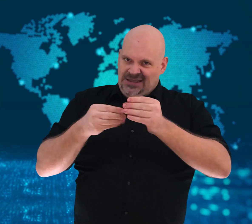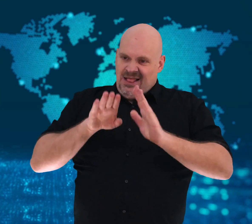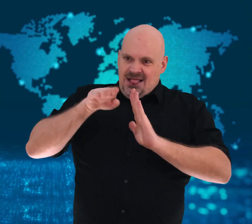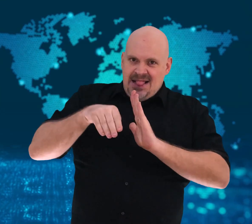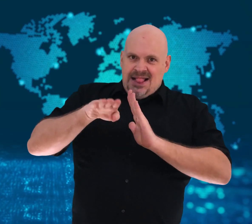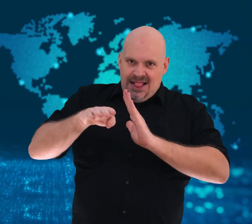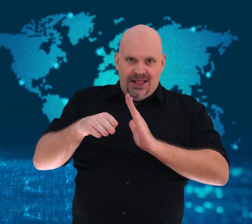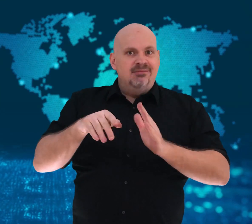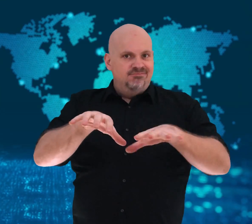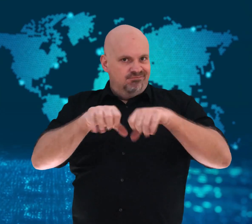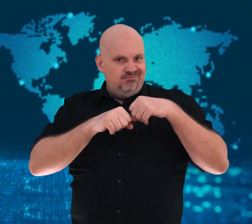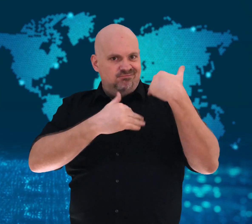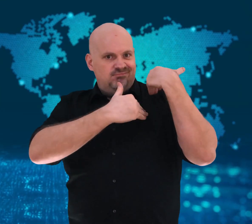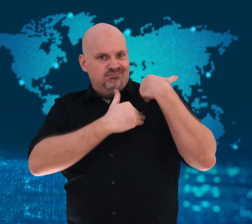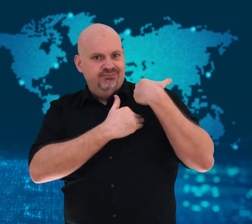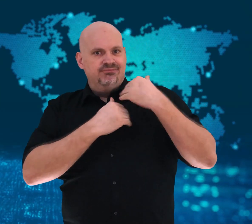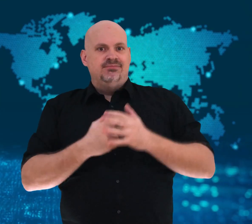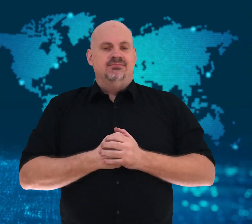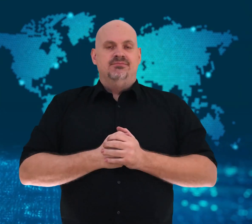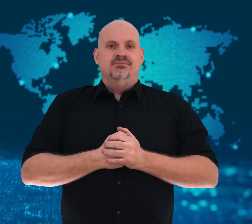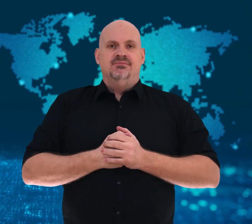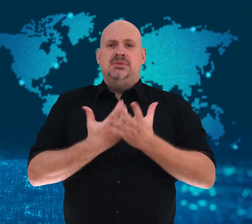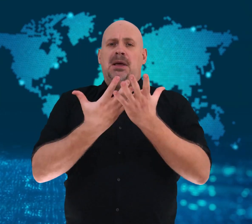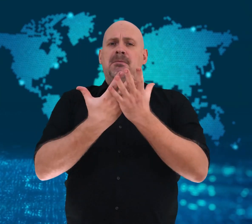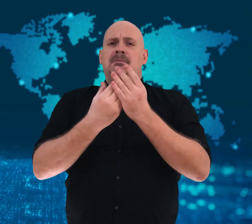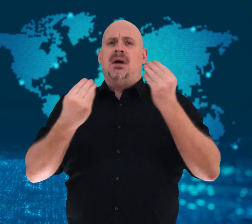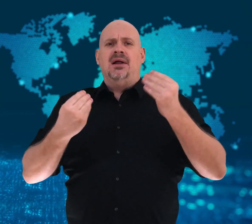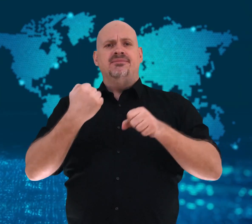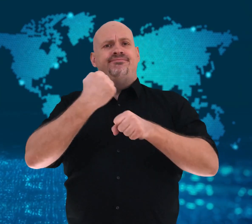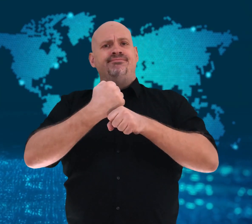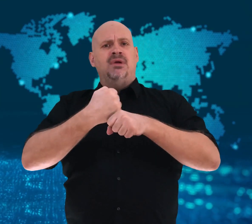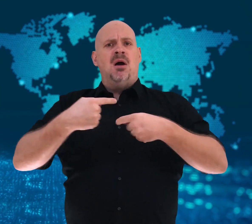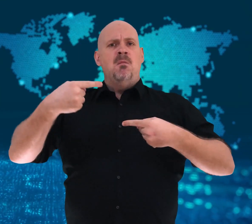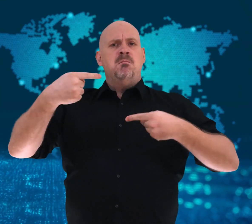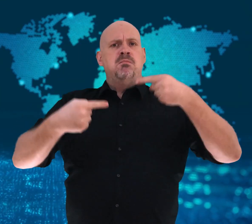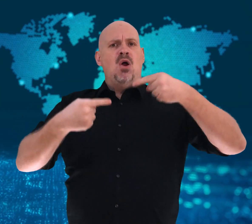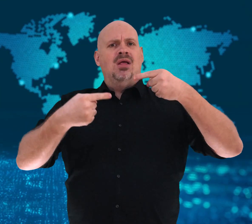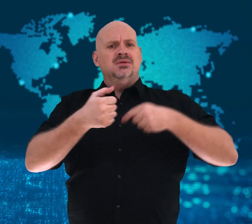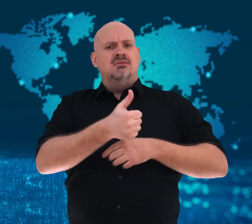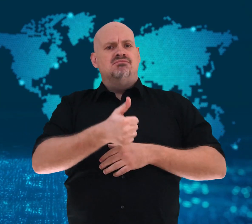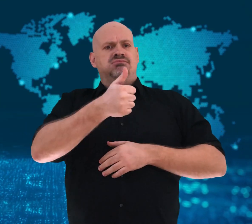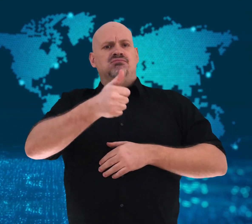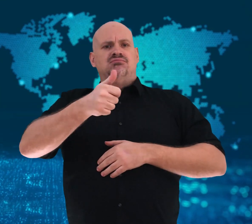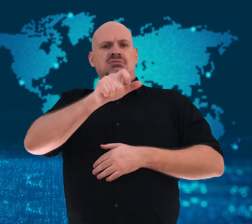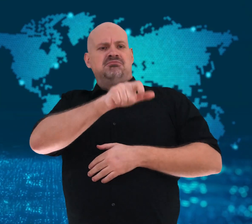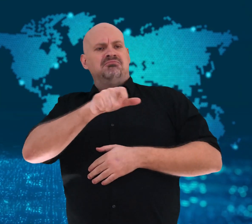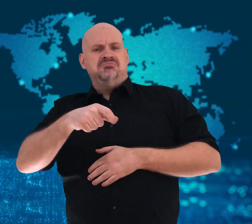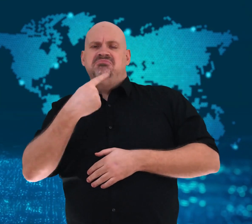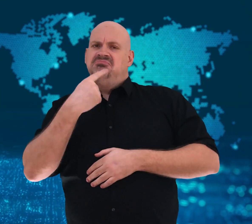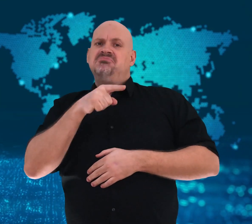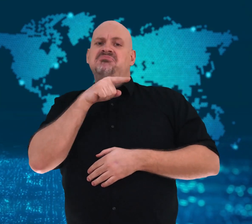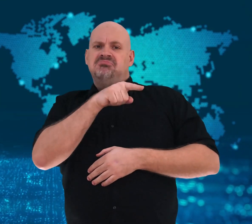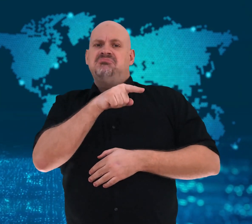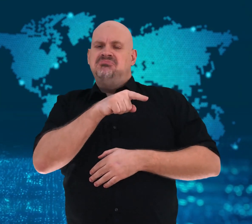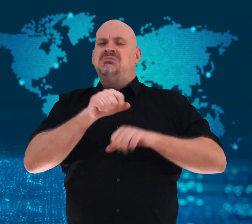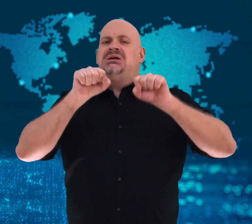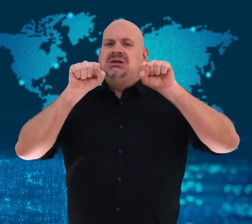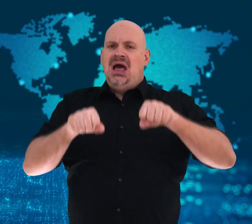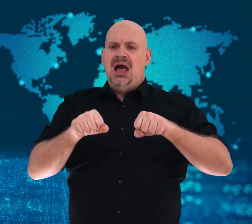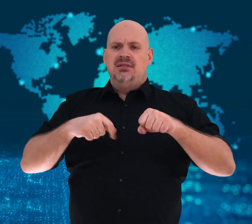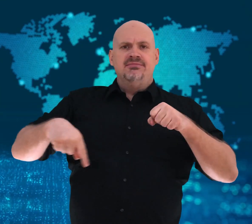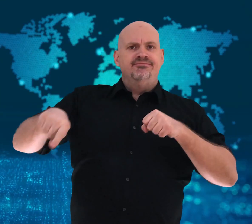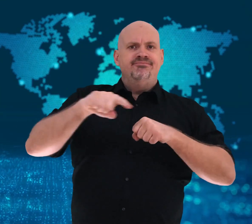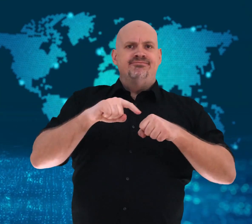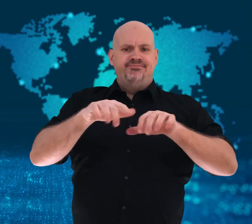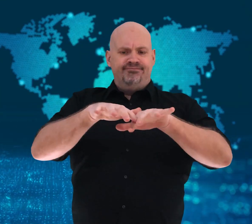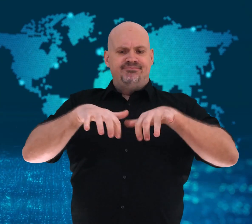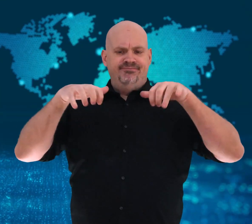Many political leaders believe she will be able to inspire and build